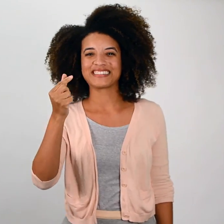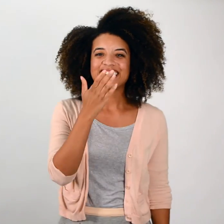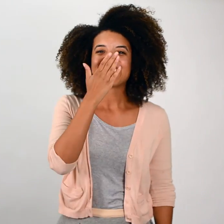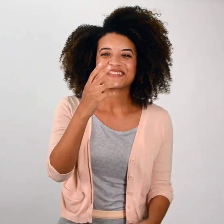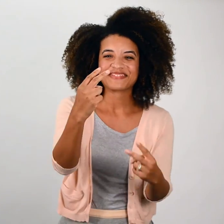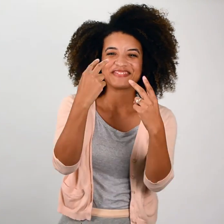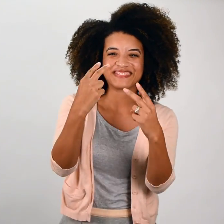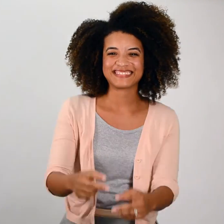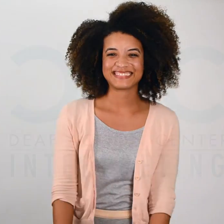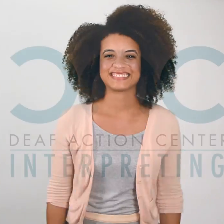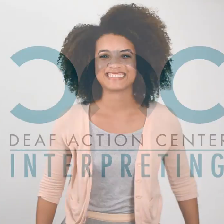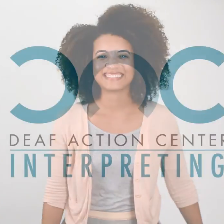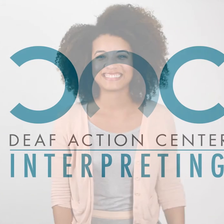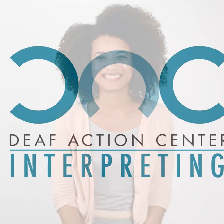Thank you for watching!